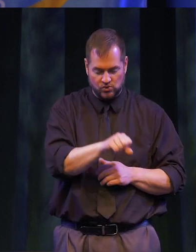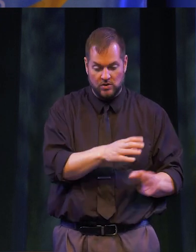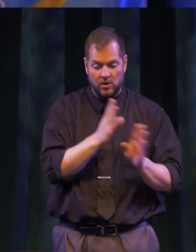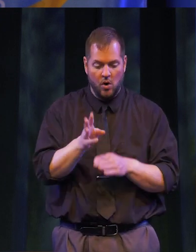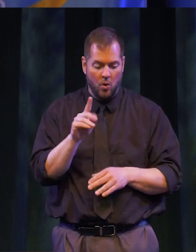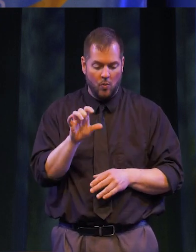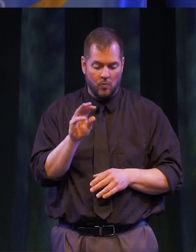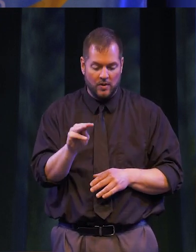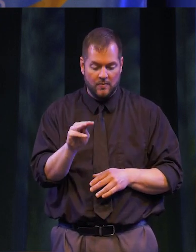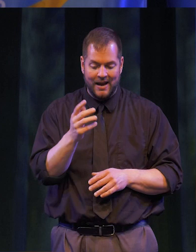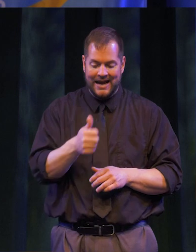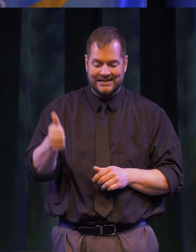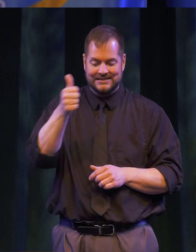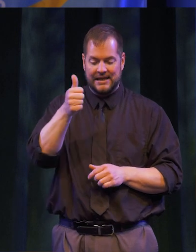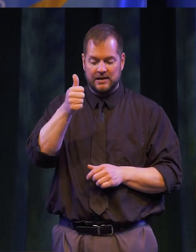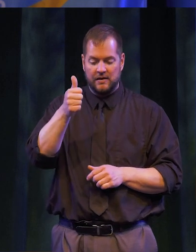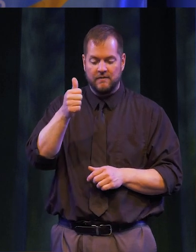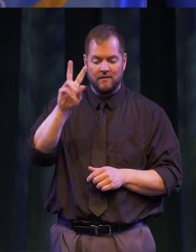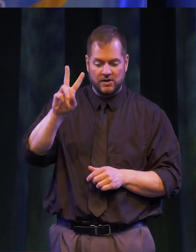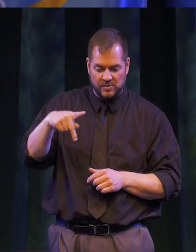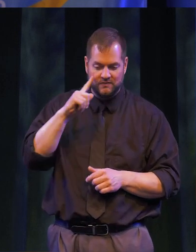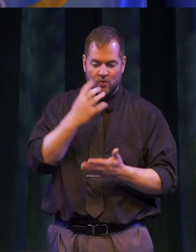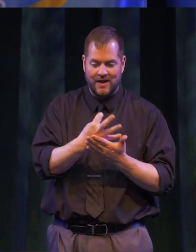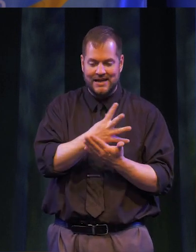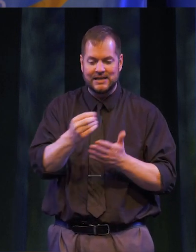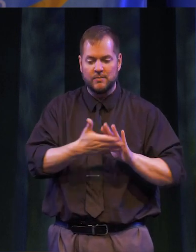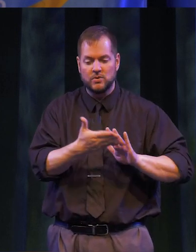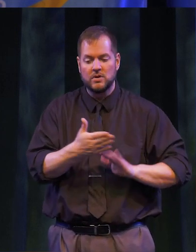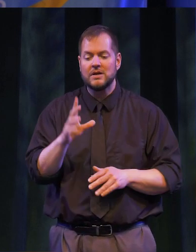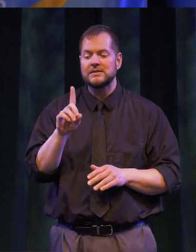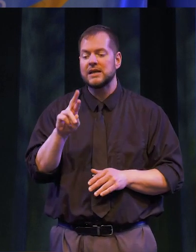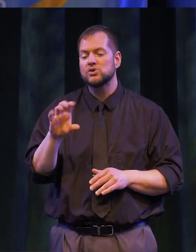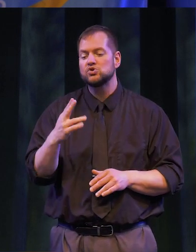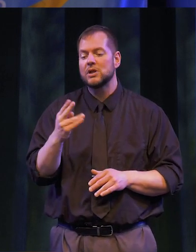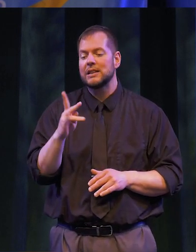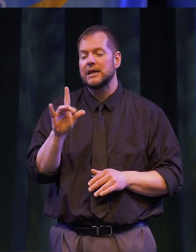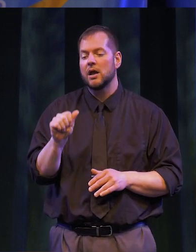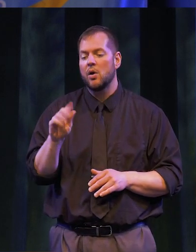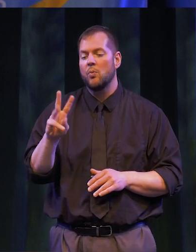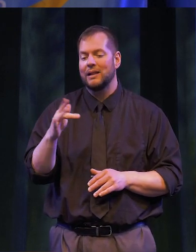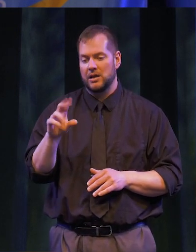EMM, EXECUTIVE VICE PRESIDENT FOR FINANCE AND OPERATIONS, DR. SHELITHA WILLIAMS, VICE